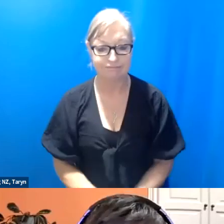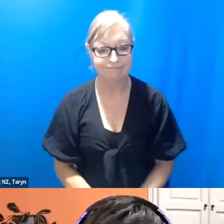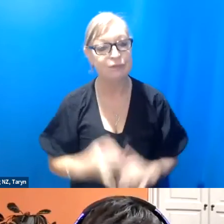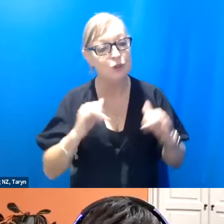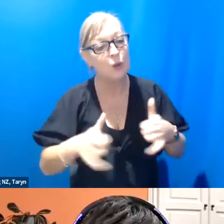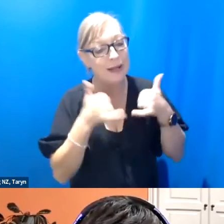Ngā mihi nui mo te tautoko ki te kaupapa o tēnei wā